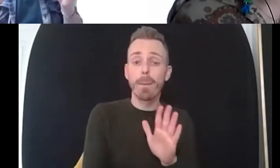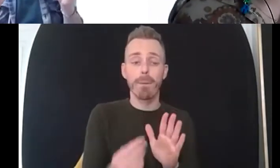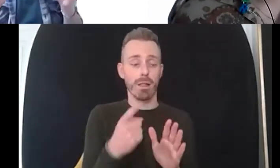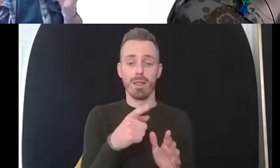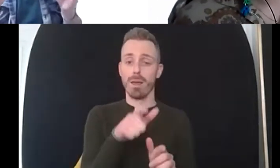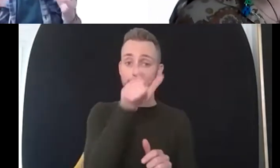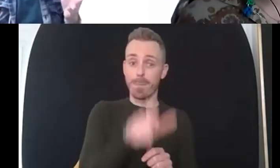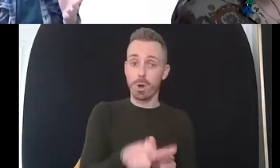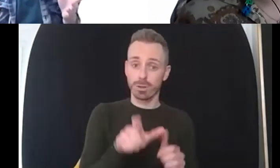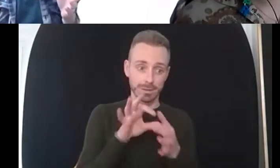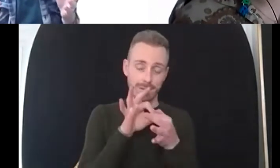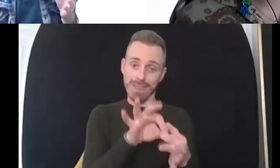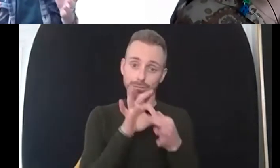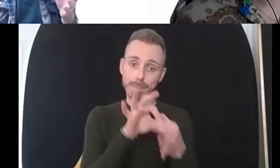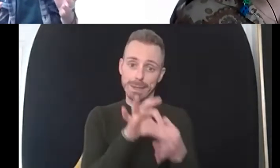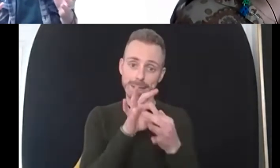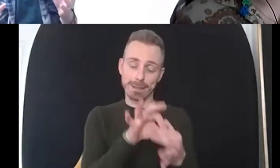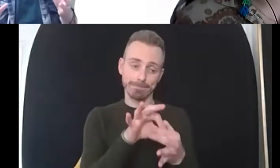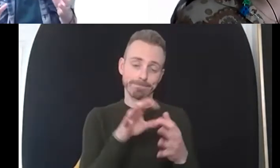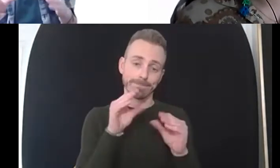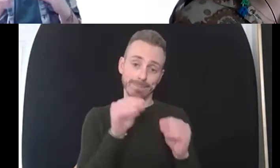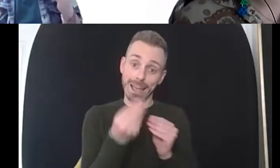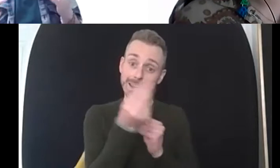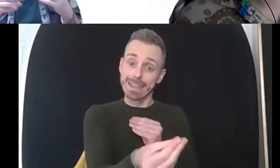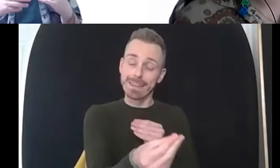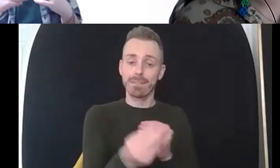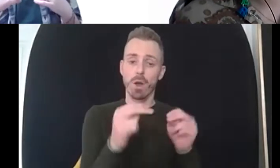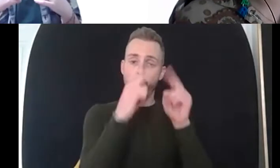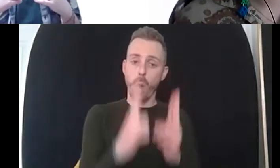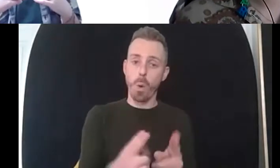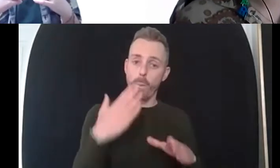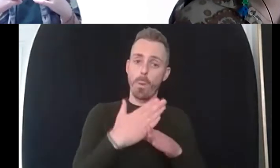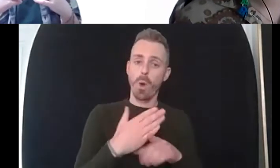a task to do in between session um whether that's calm breathing or whether that's um